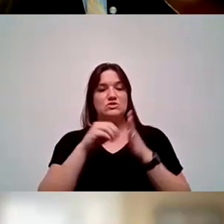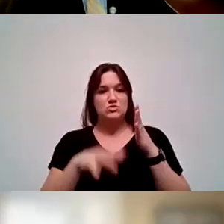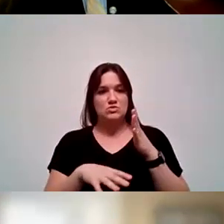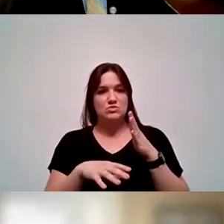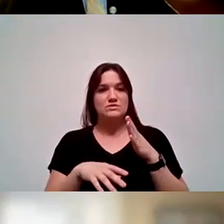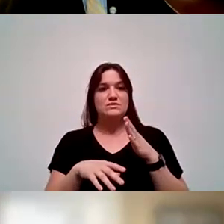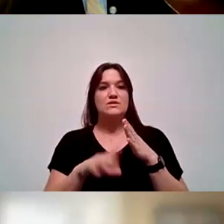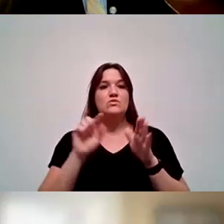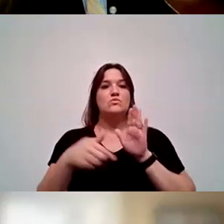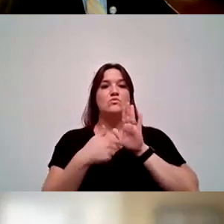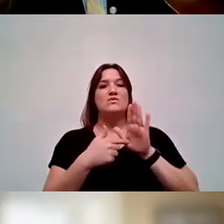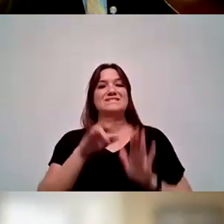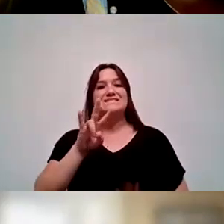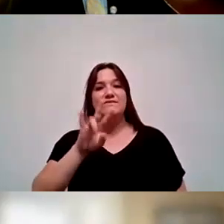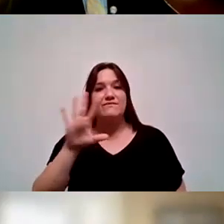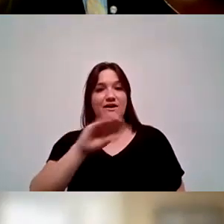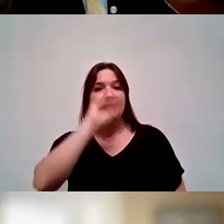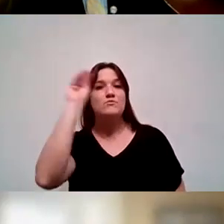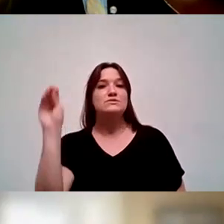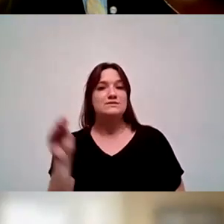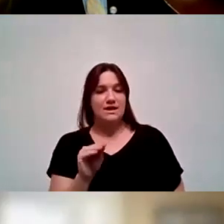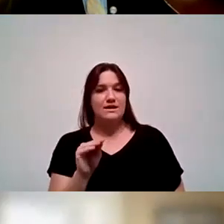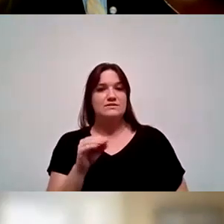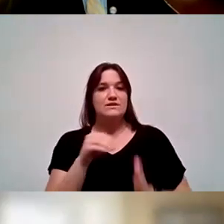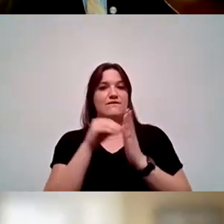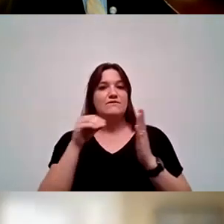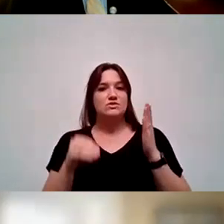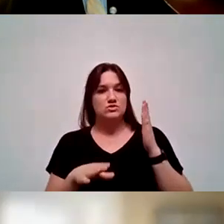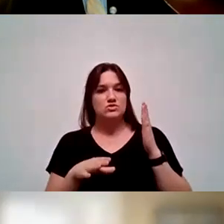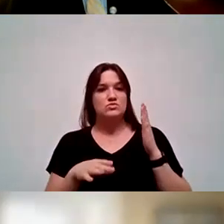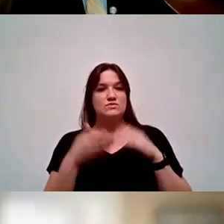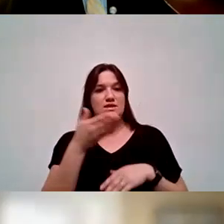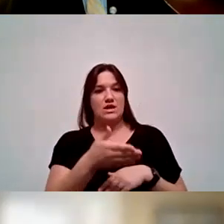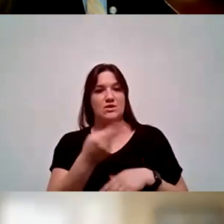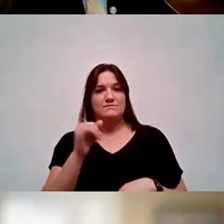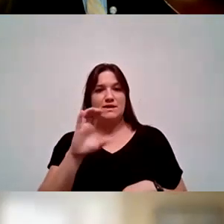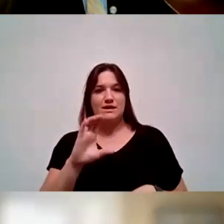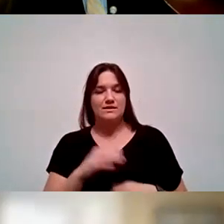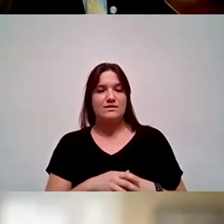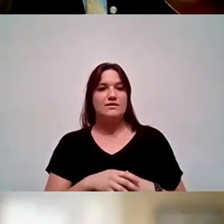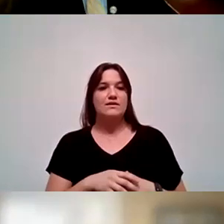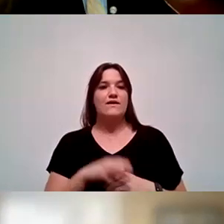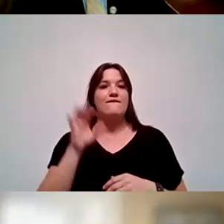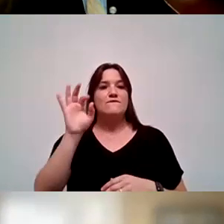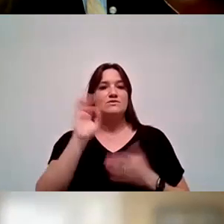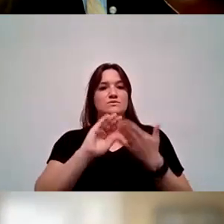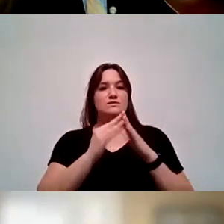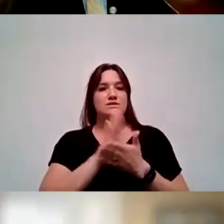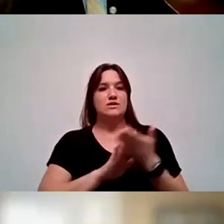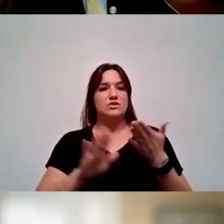representing 75% of the student body being Hispanic. In Fresno City College, being our largest institution